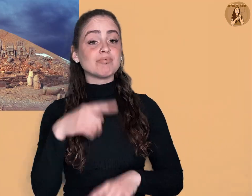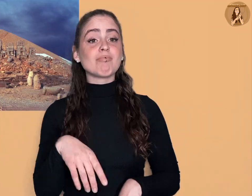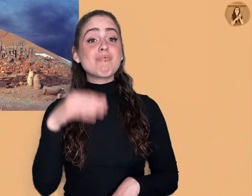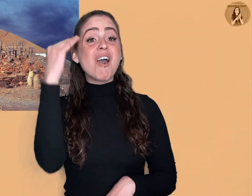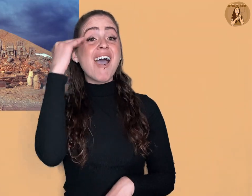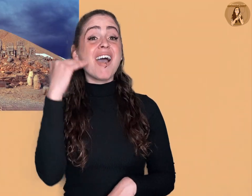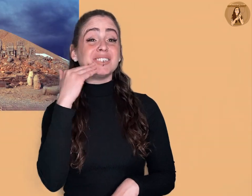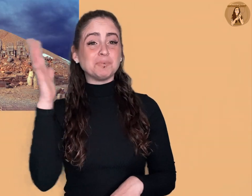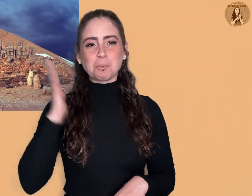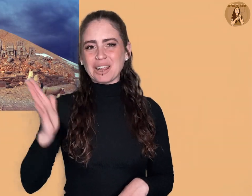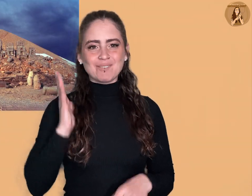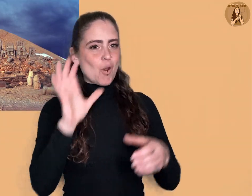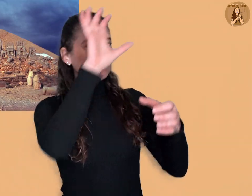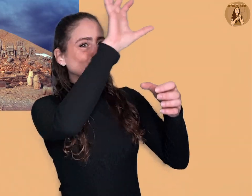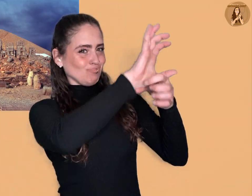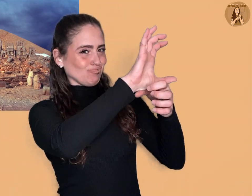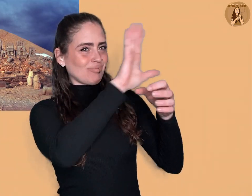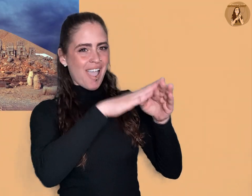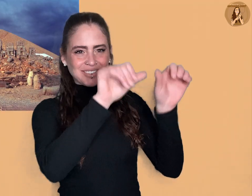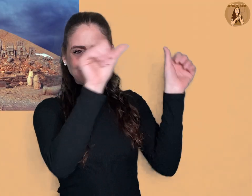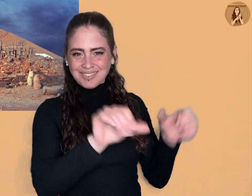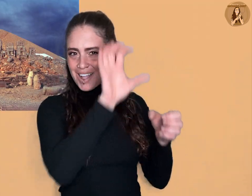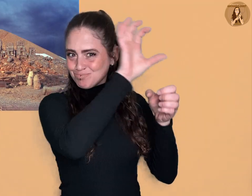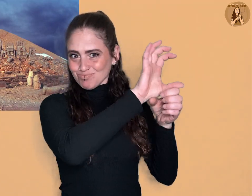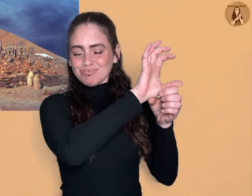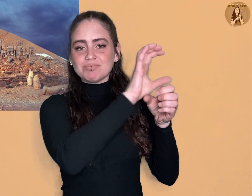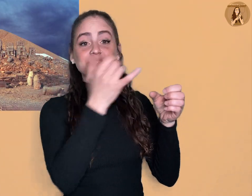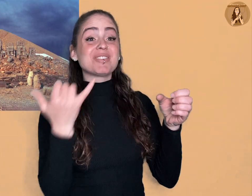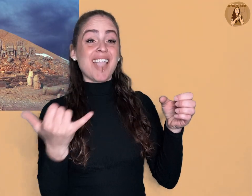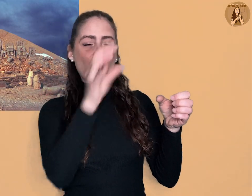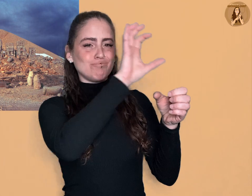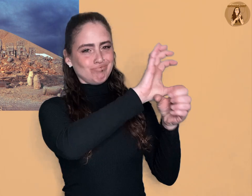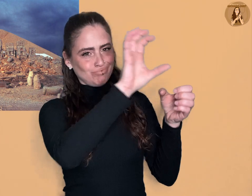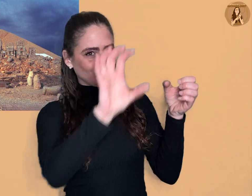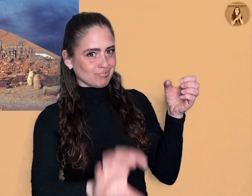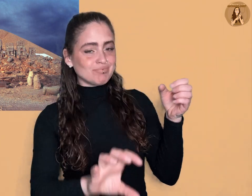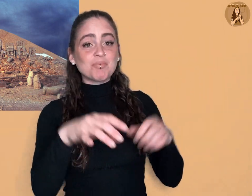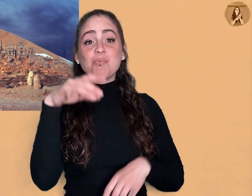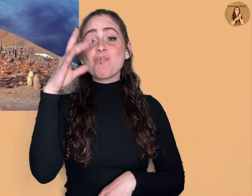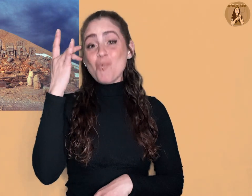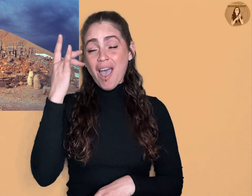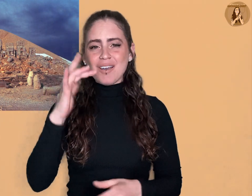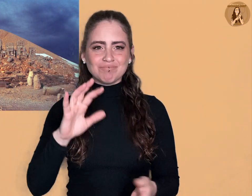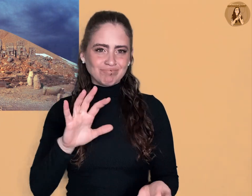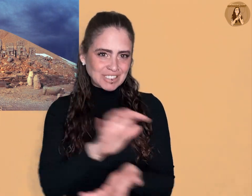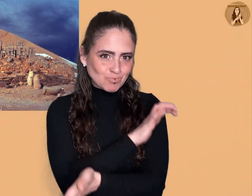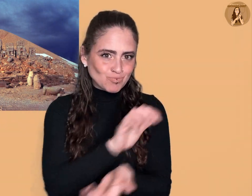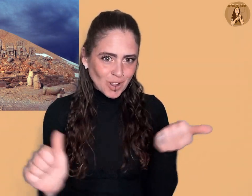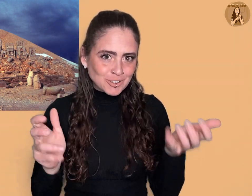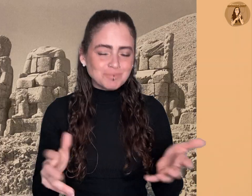However, the heads of the statues are currently on the terrace level, to which archaeologists have assumed were subject to destruction